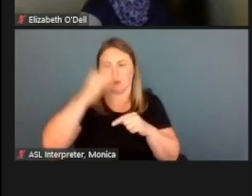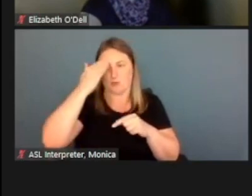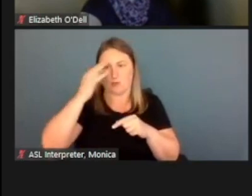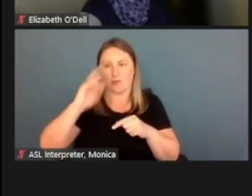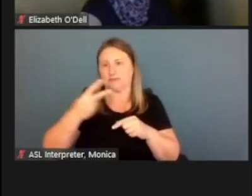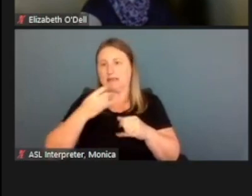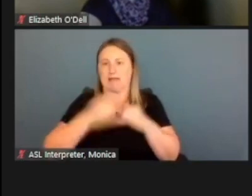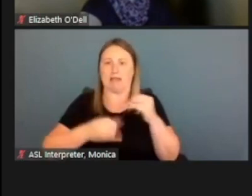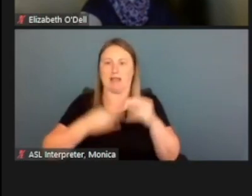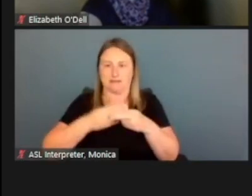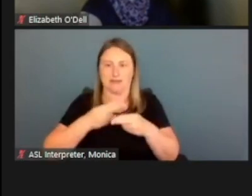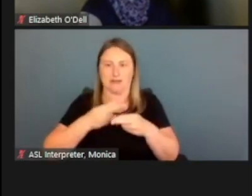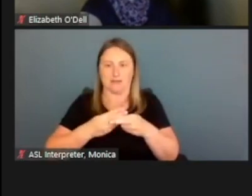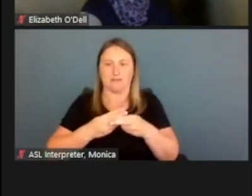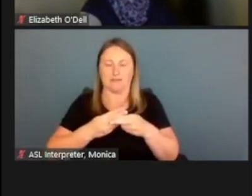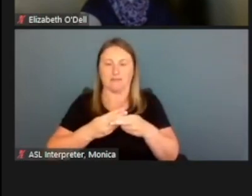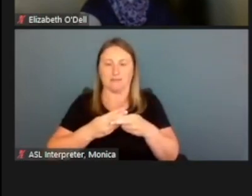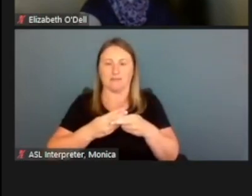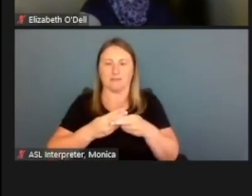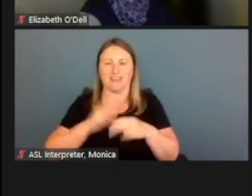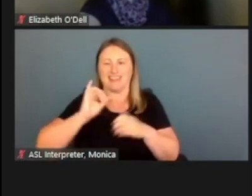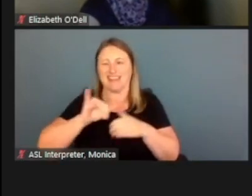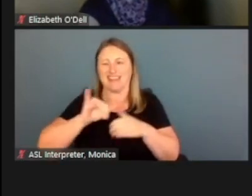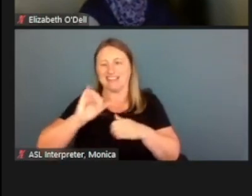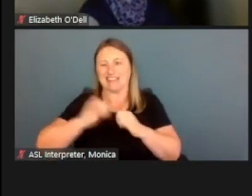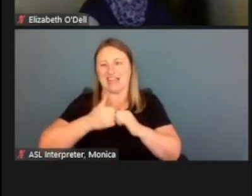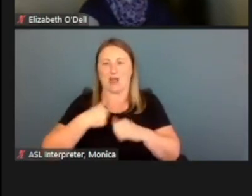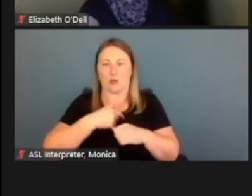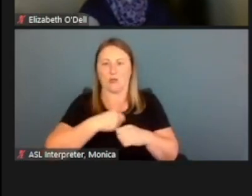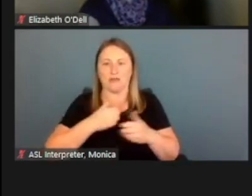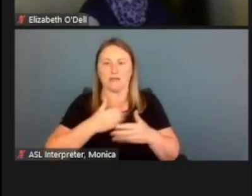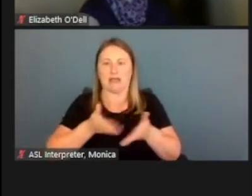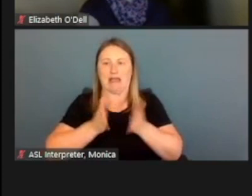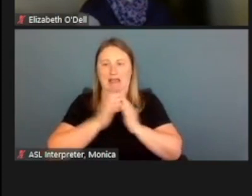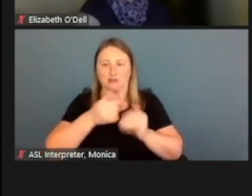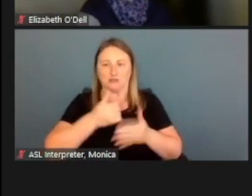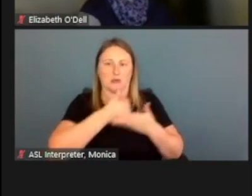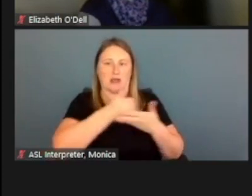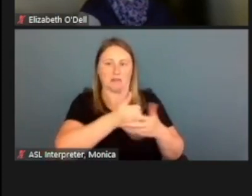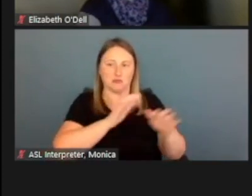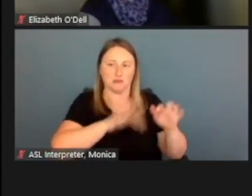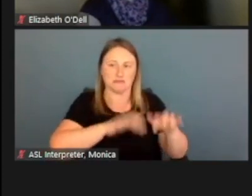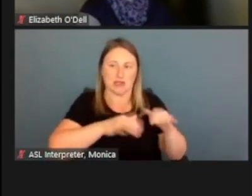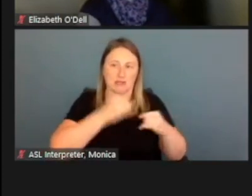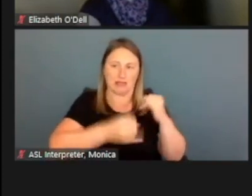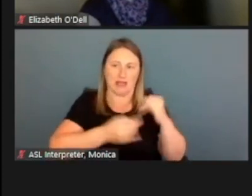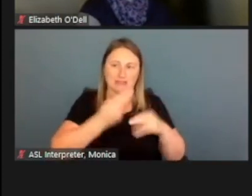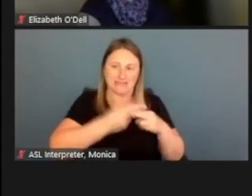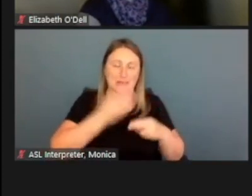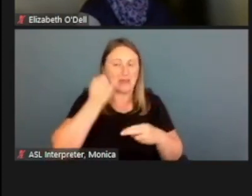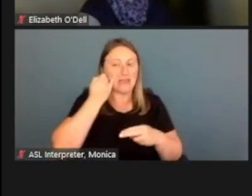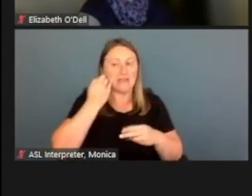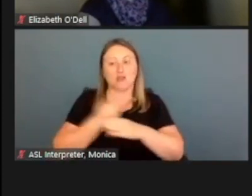So that's how we ask that you help them enter their last name if they used two surnames.